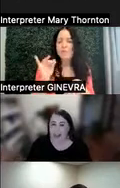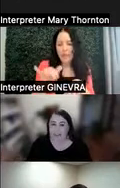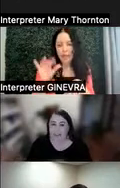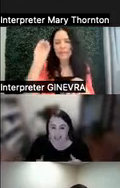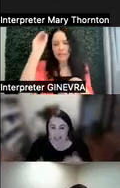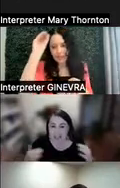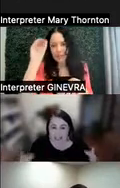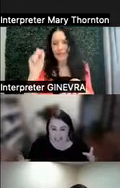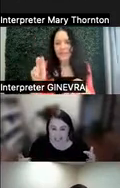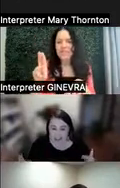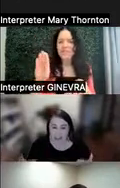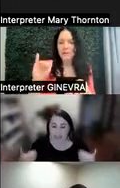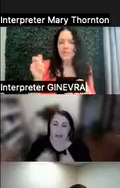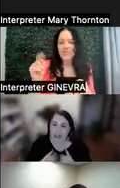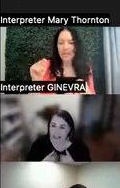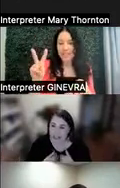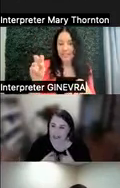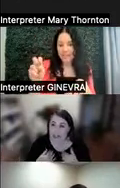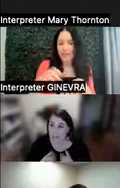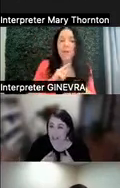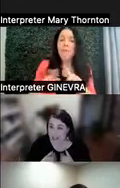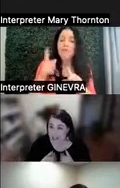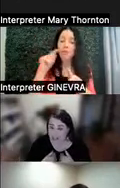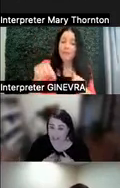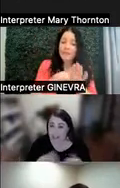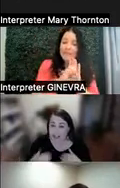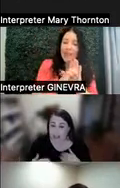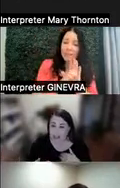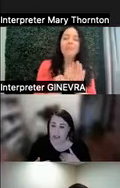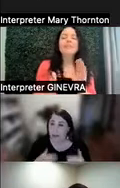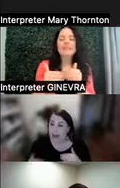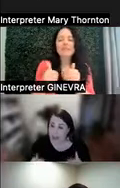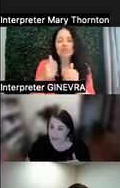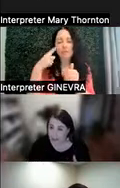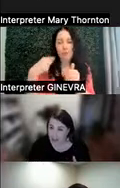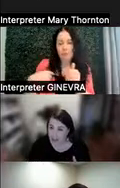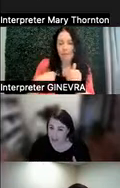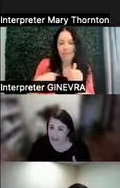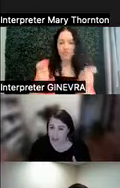But in this example, it's much easier for me to adjust my communication method